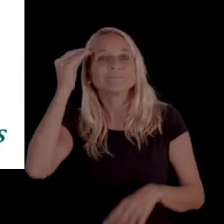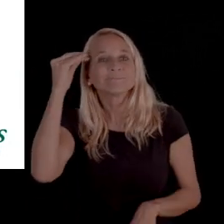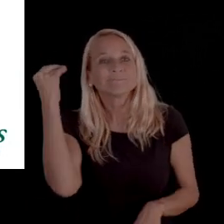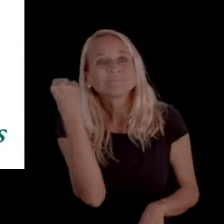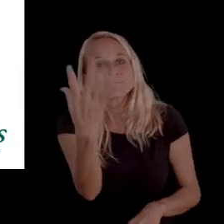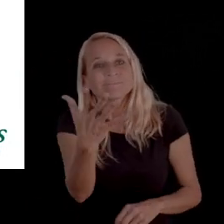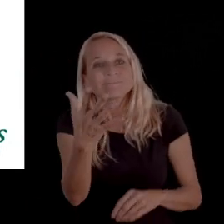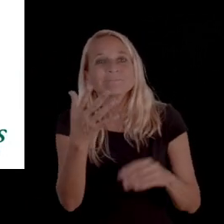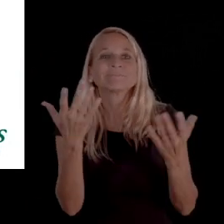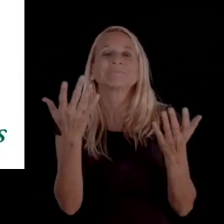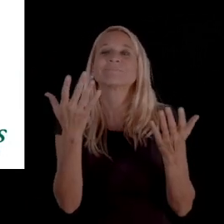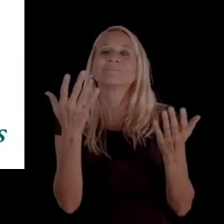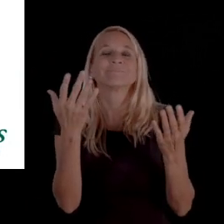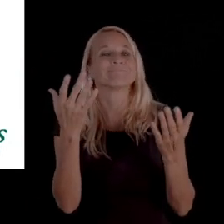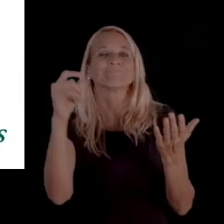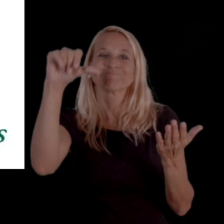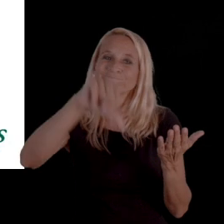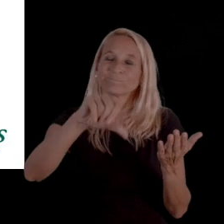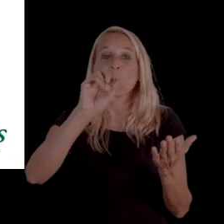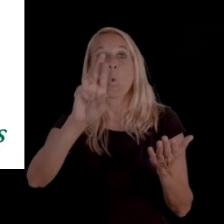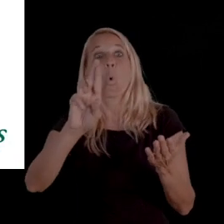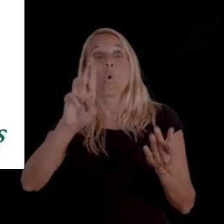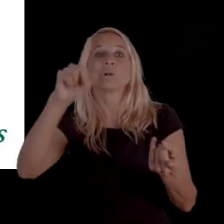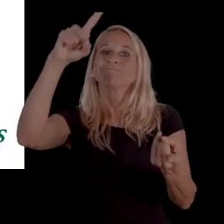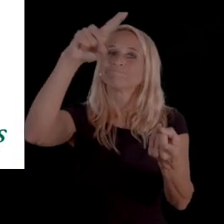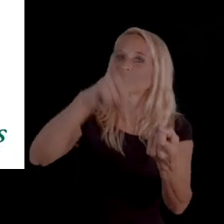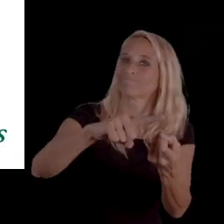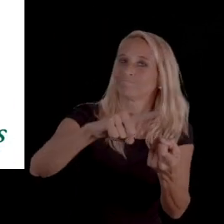when a service has been denied or reduced.